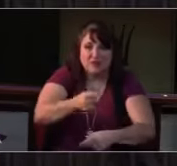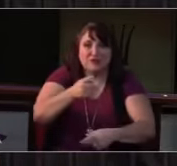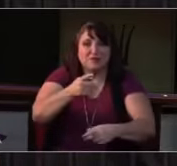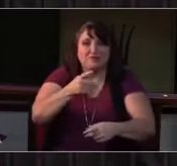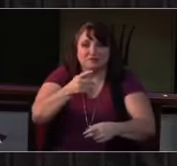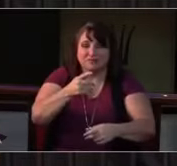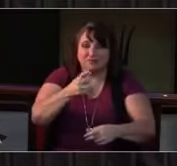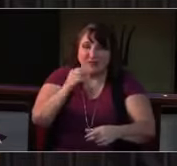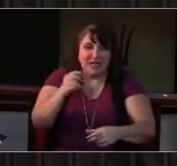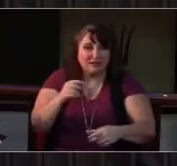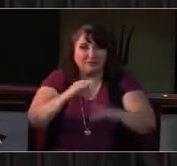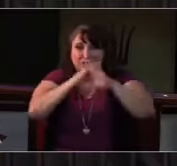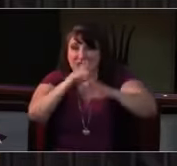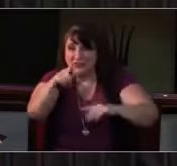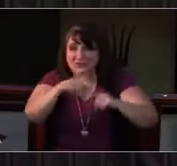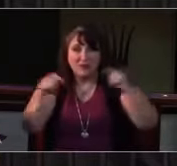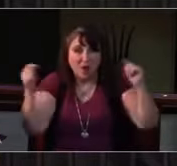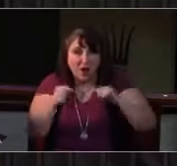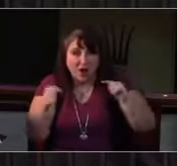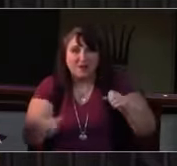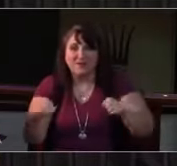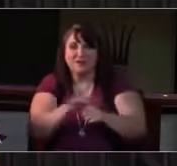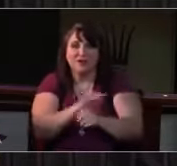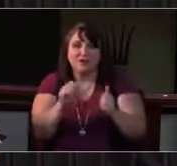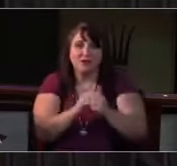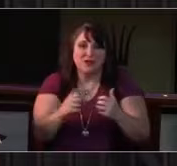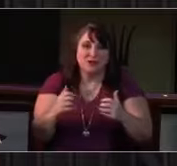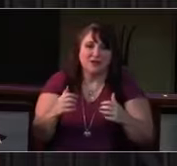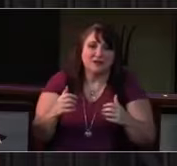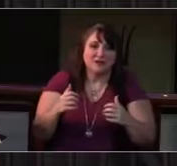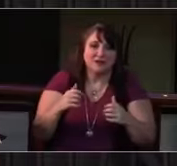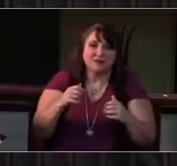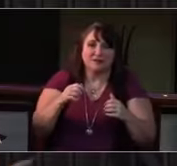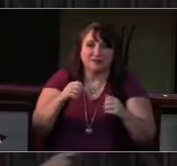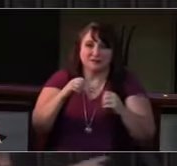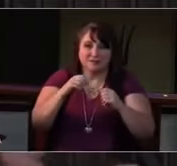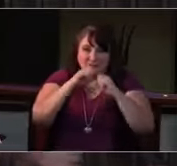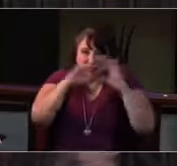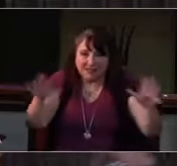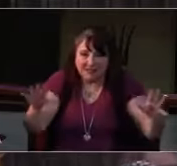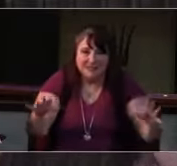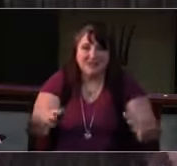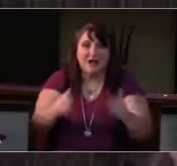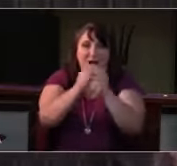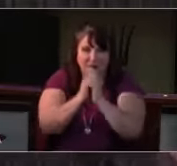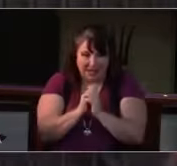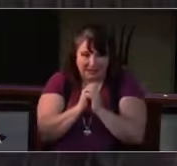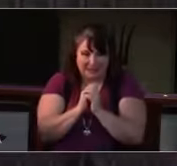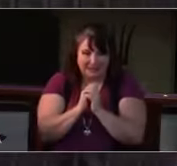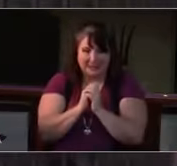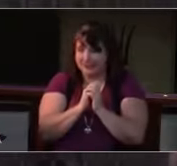To all of you, far and wide, I want to just wish you a blessed week. I hope this is a week where you